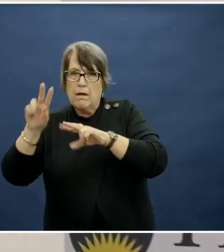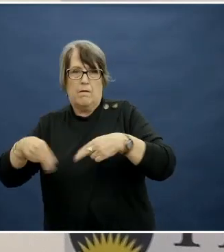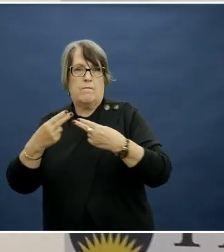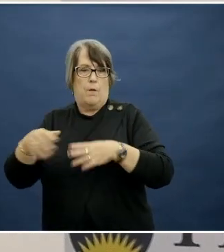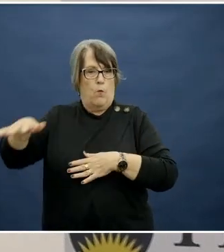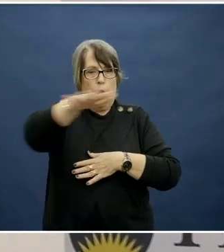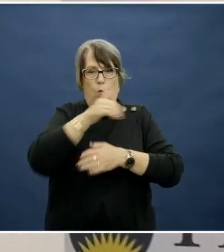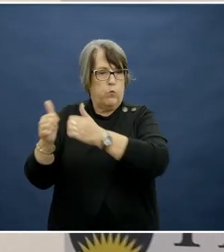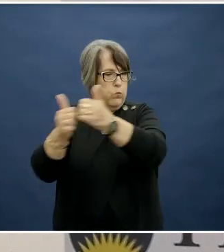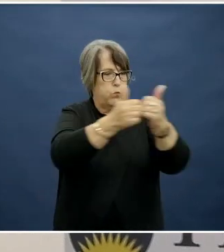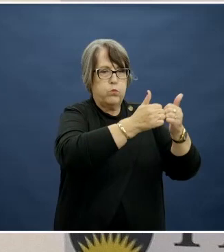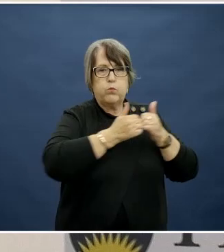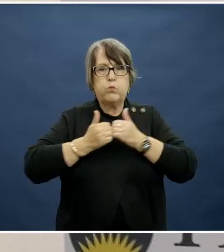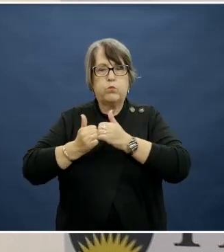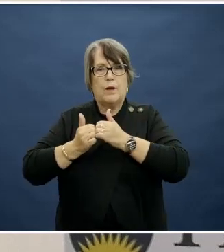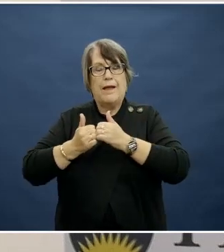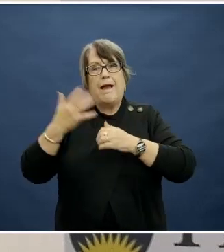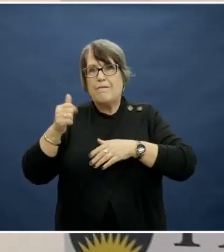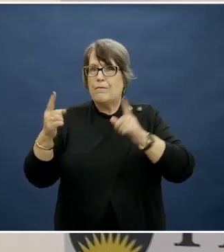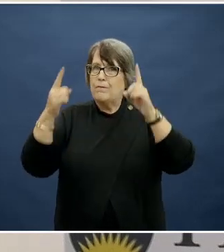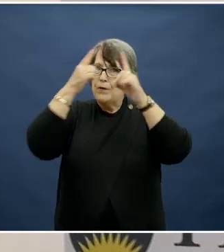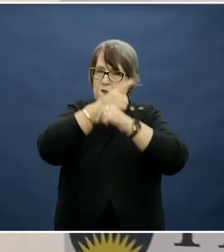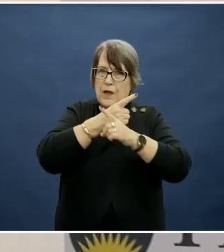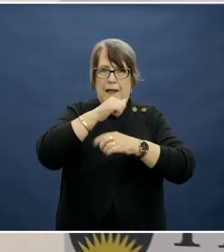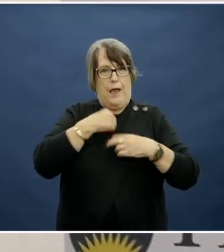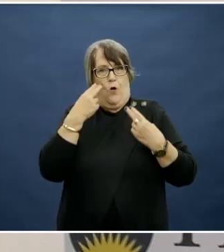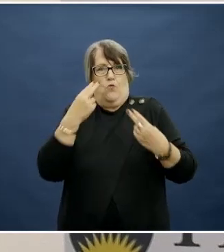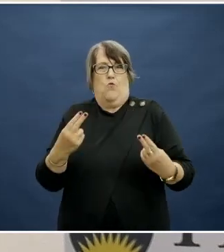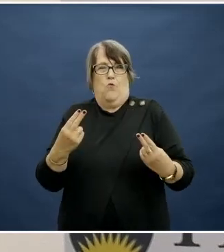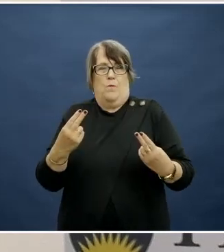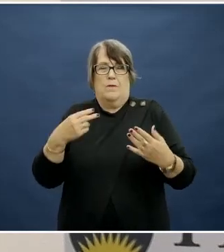And it will require changing the range of social norms that shape both government as